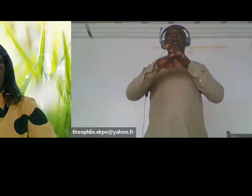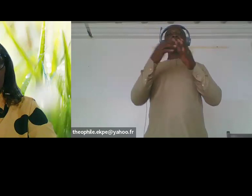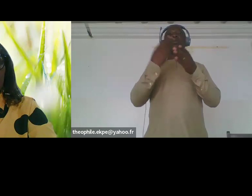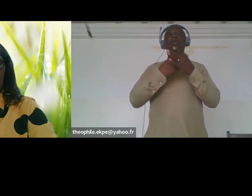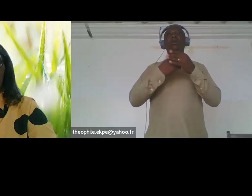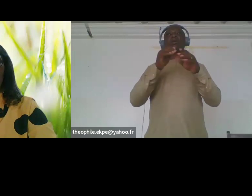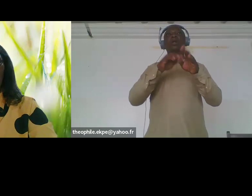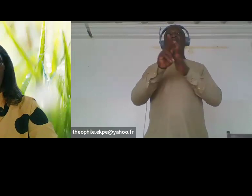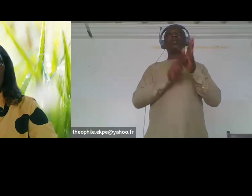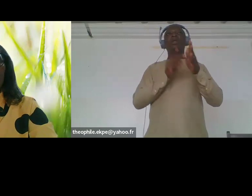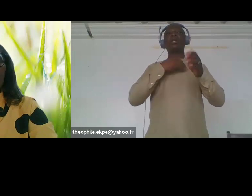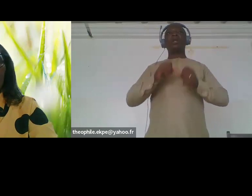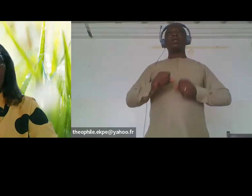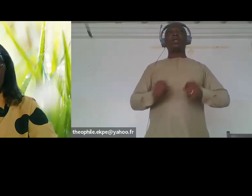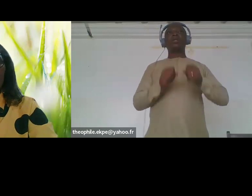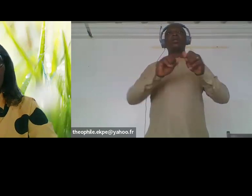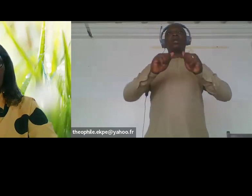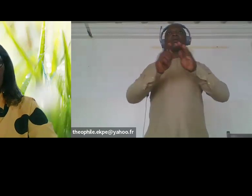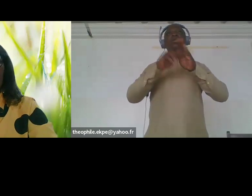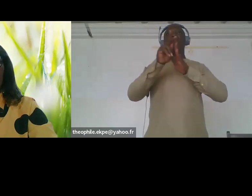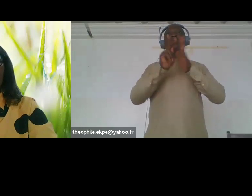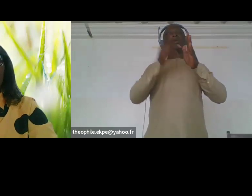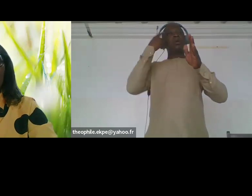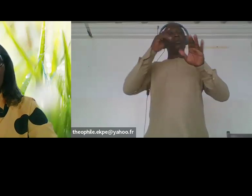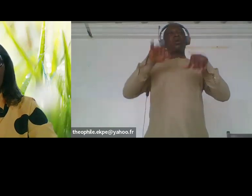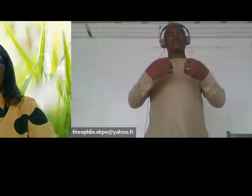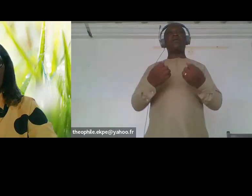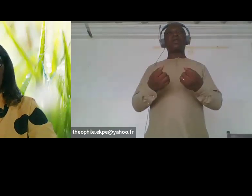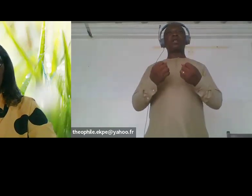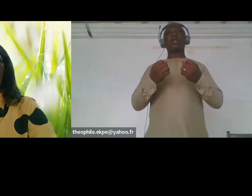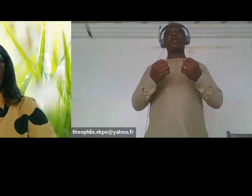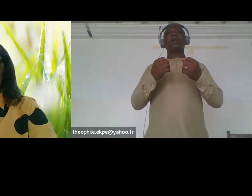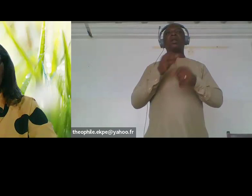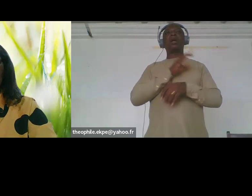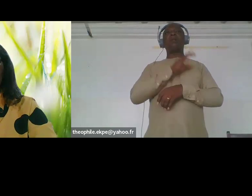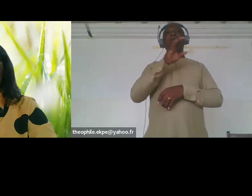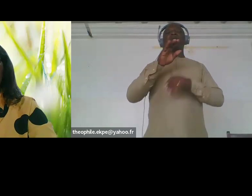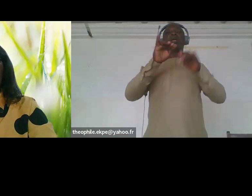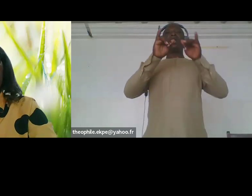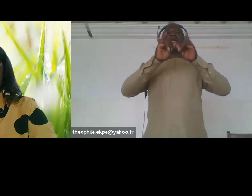albinism and you can imagine during the the sunny season what what happened to